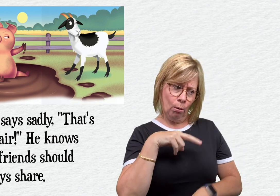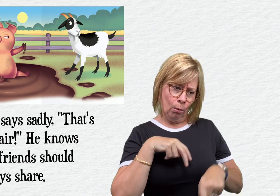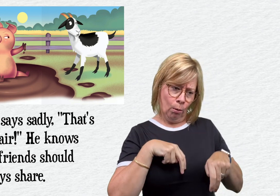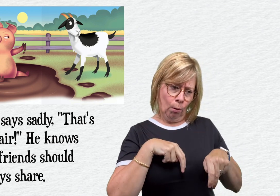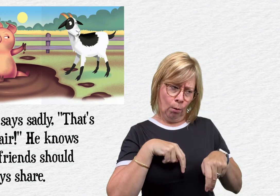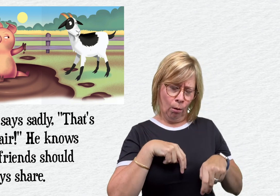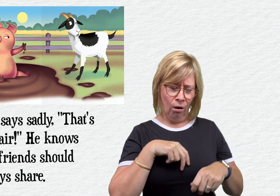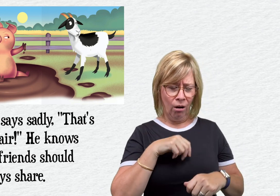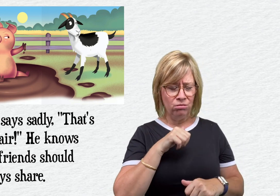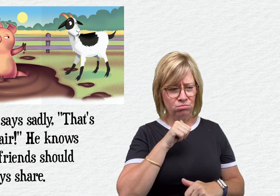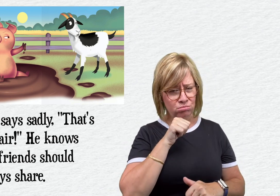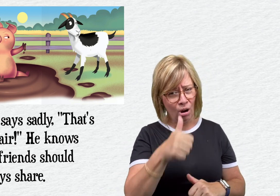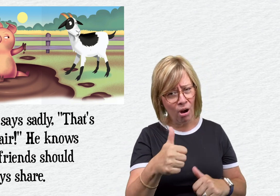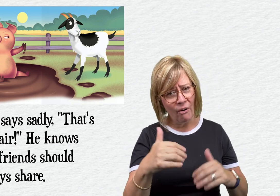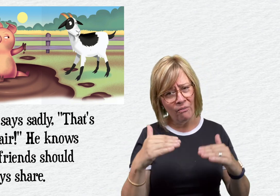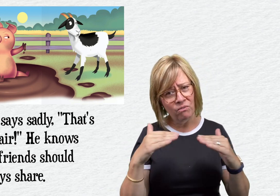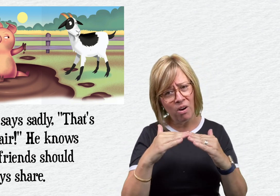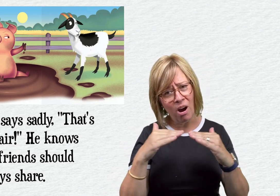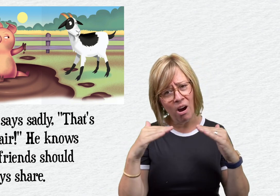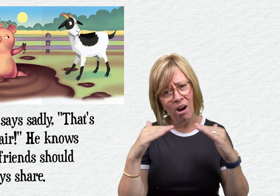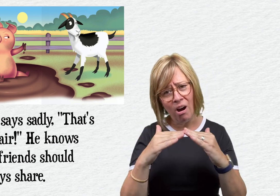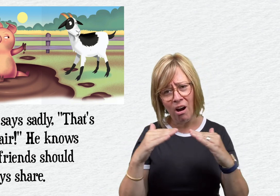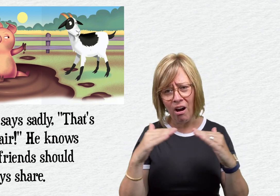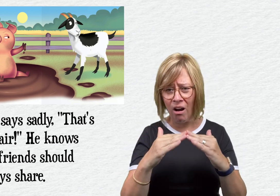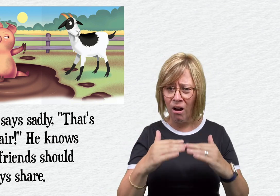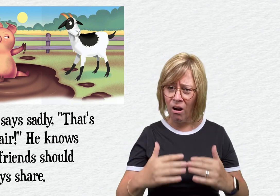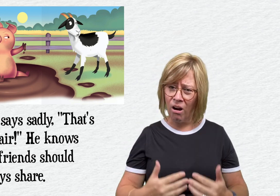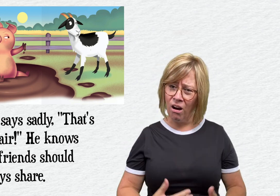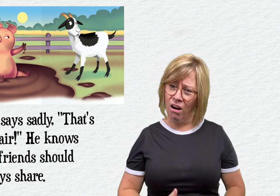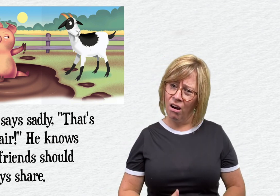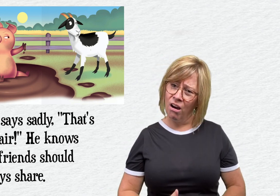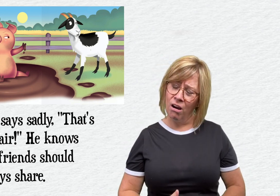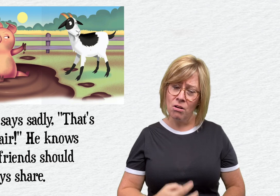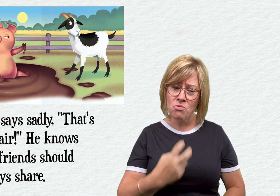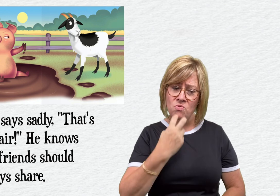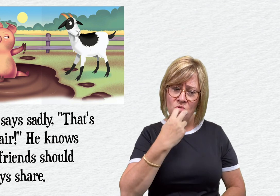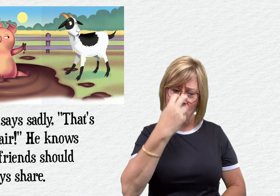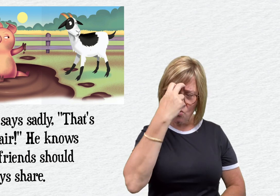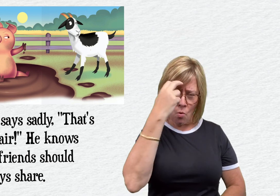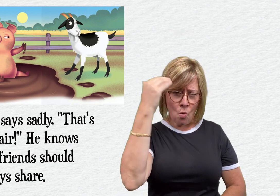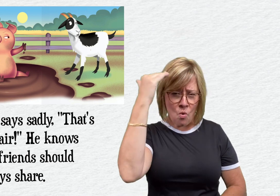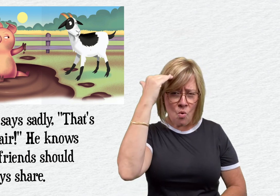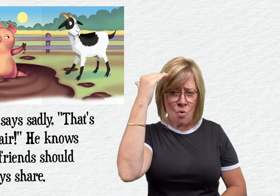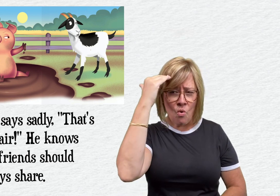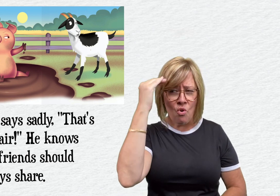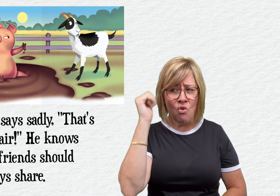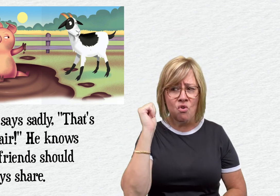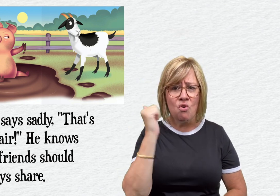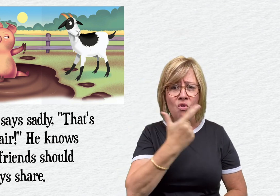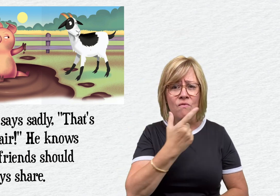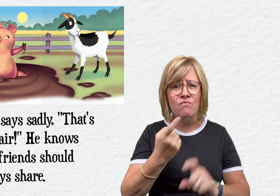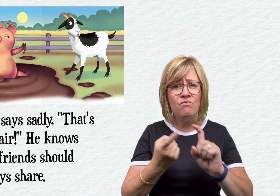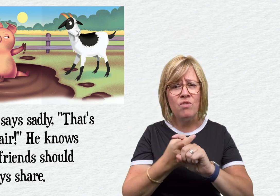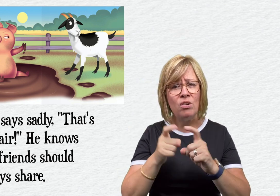Goat says sadly "That's not fair!" He knows that friends